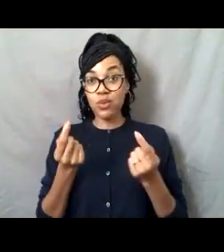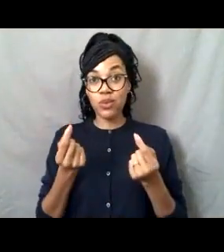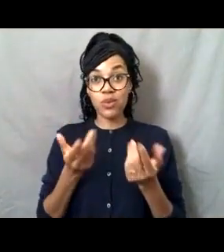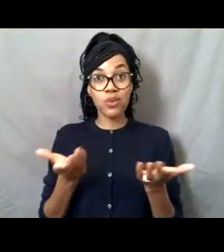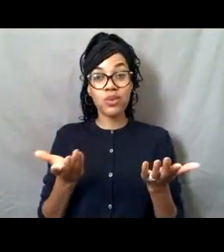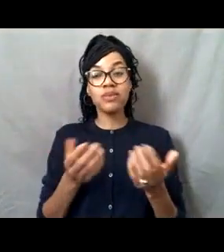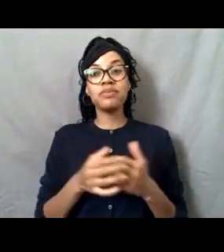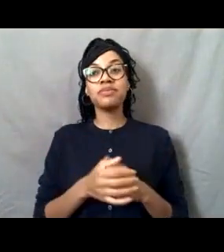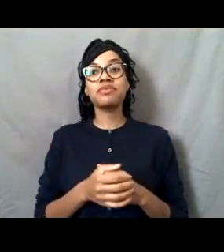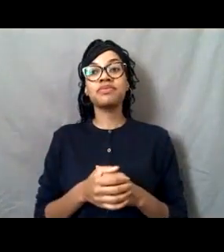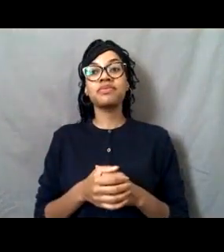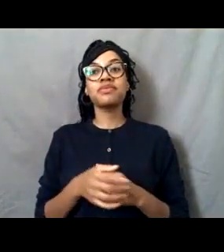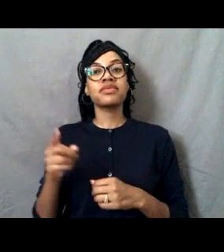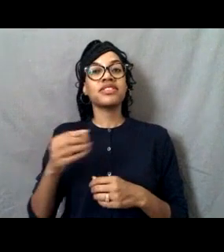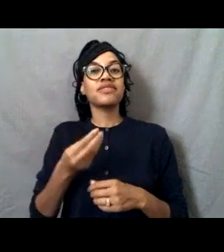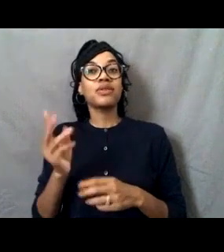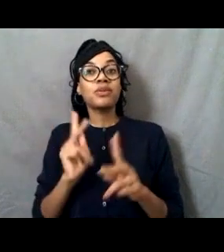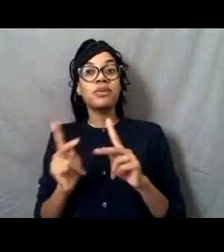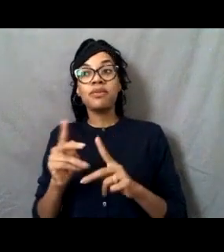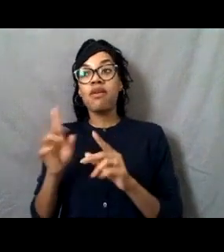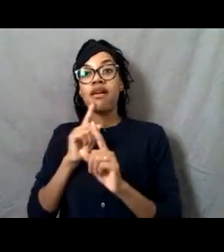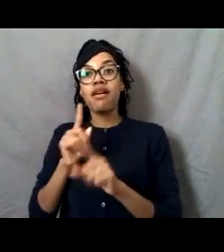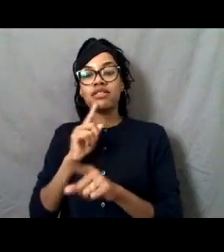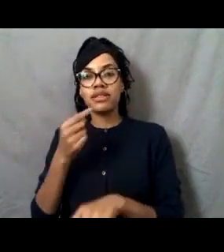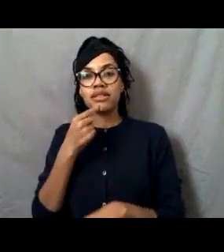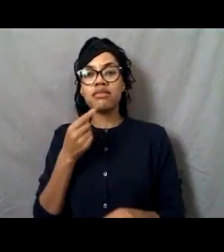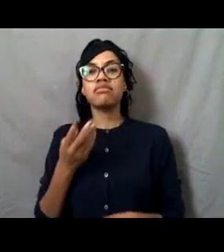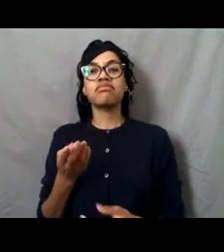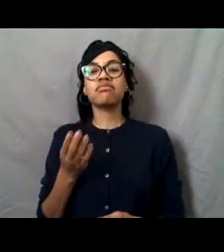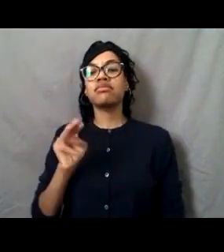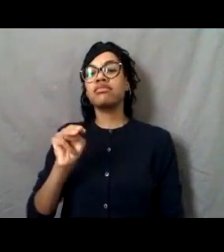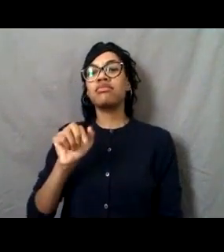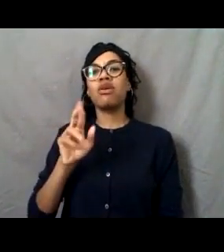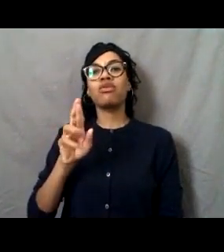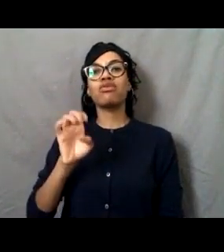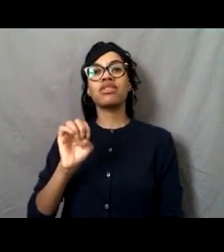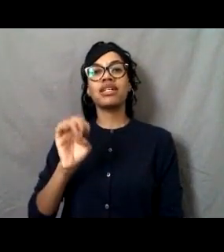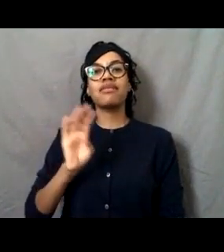marine biologists, and let's see, who else do we have?